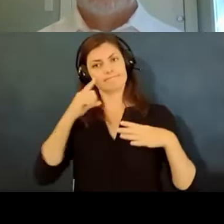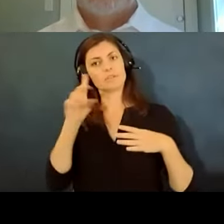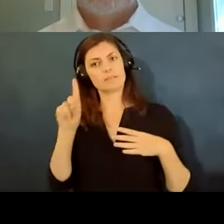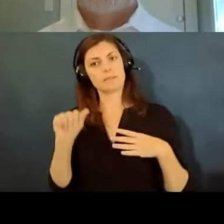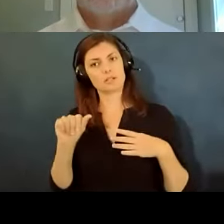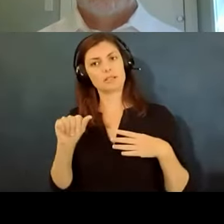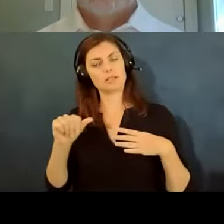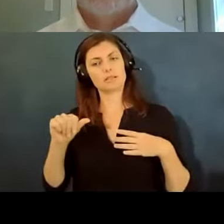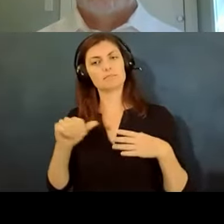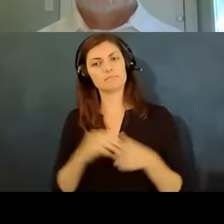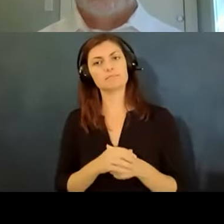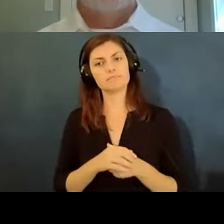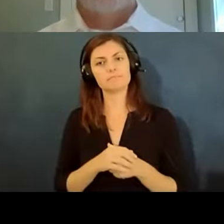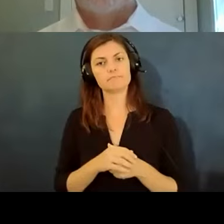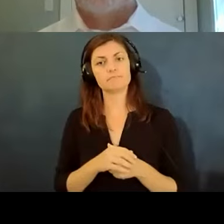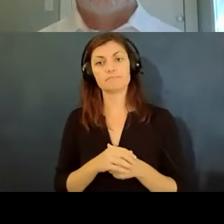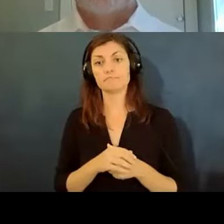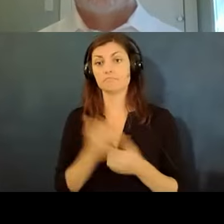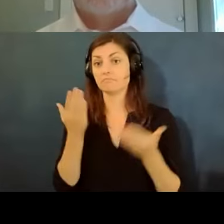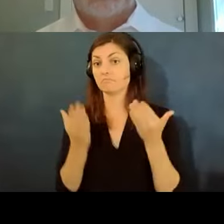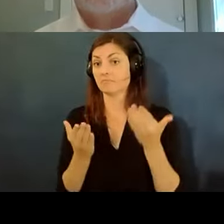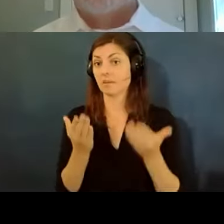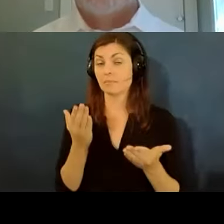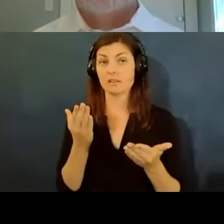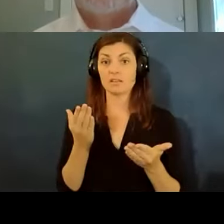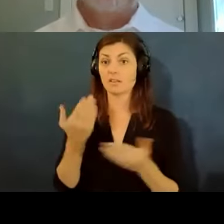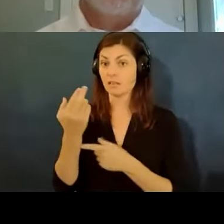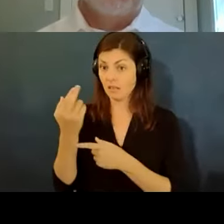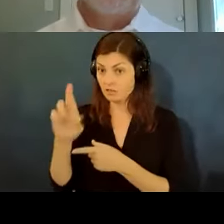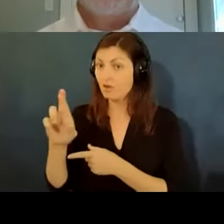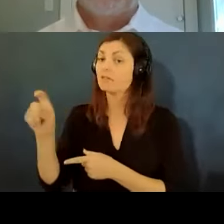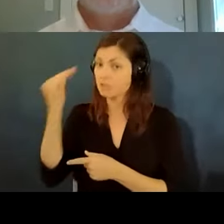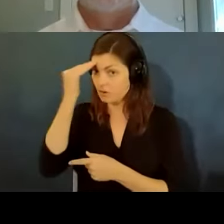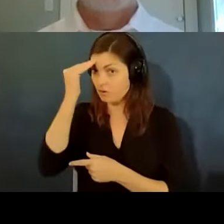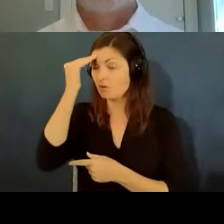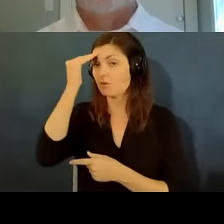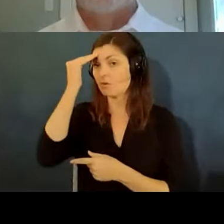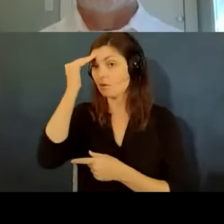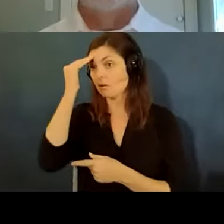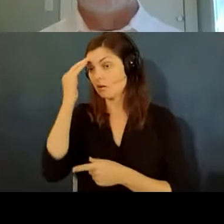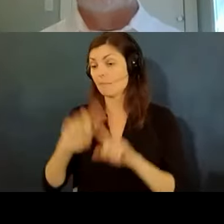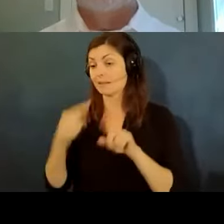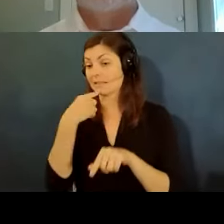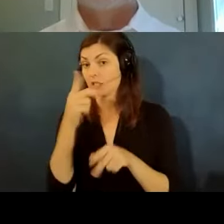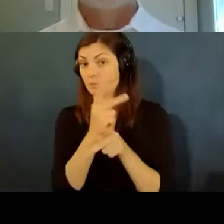um it's possible that the only the hr gets that information and all they tell the supervisor is